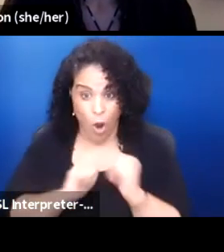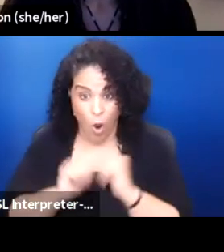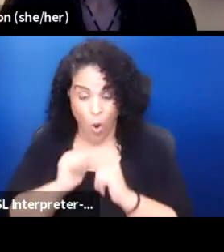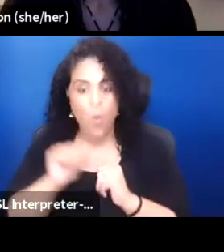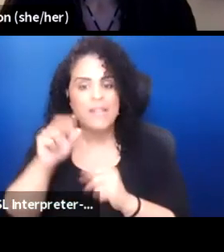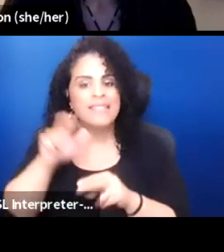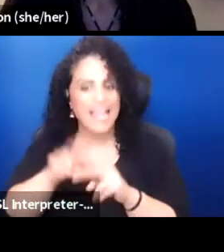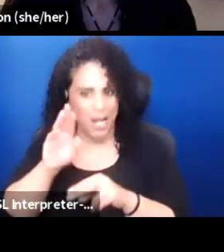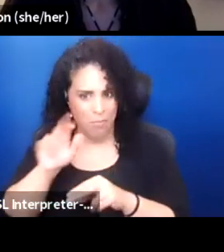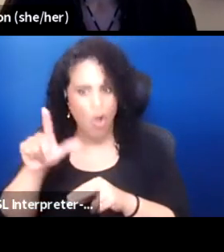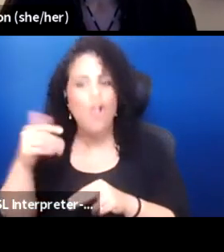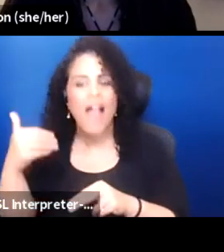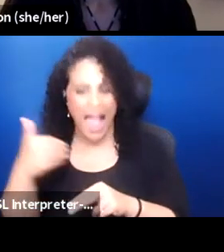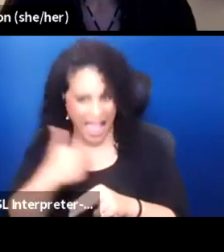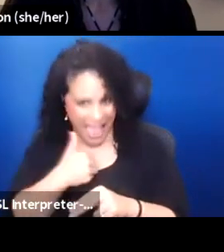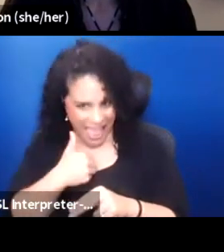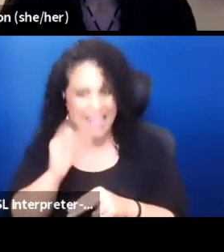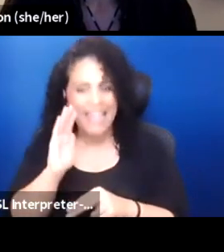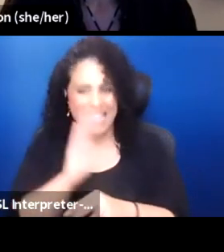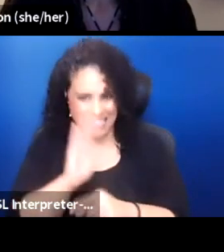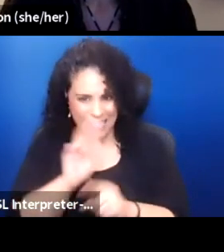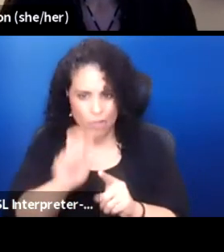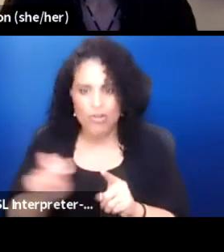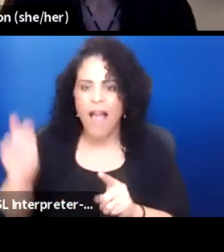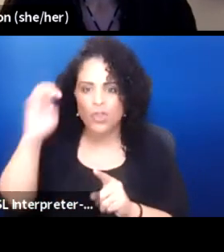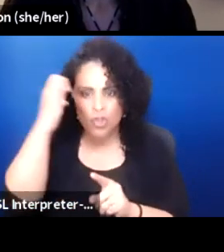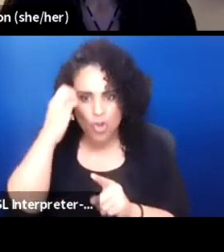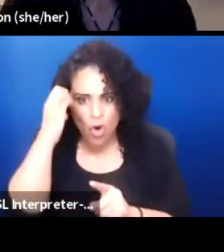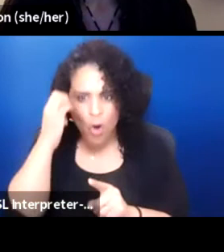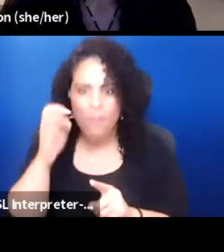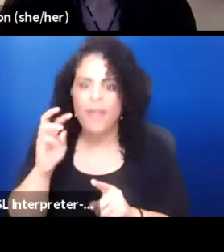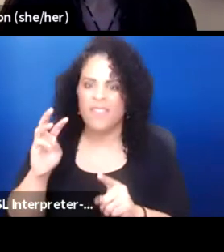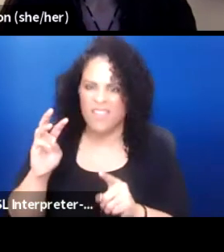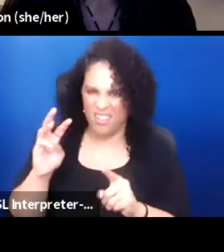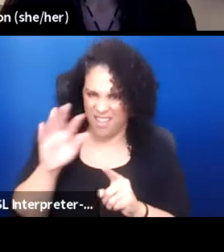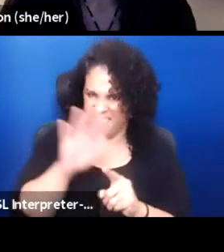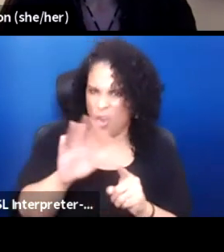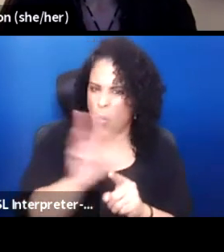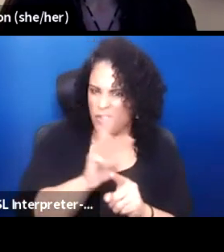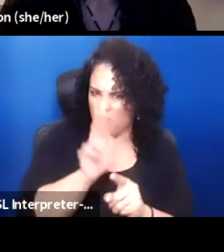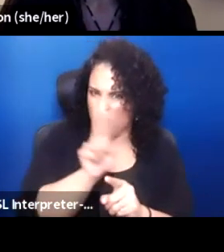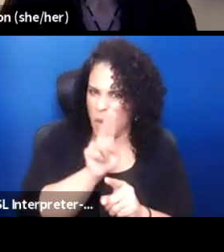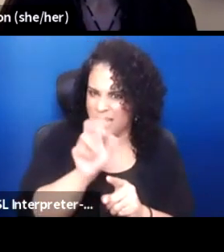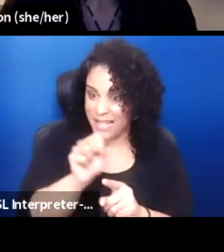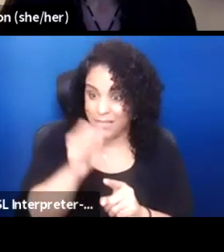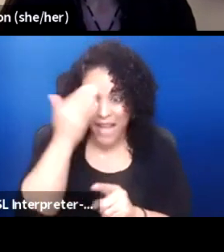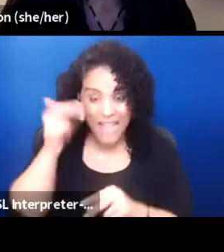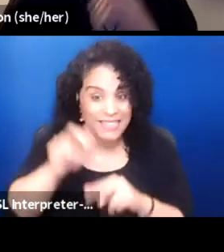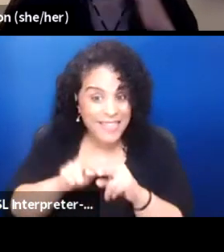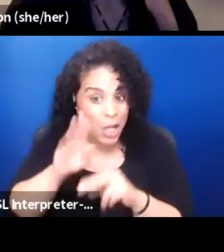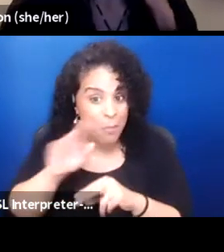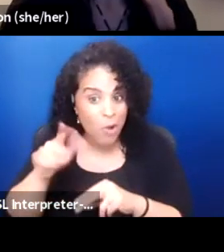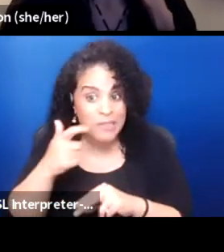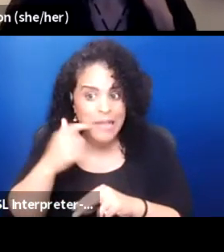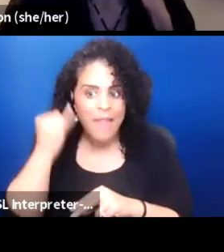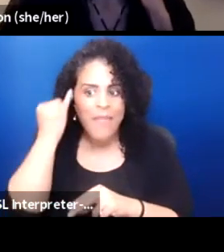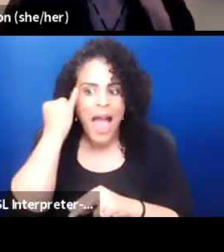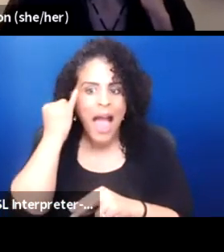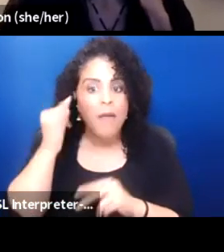and it traveled to Europe and around the United States to sold out audiences. Because Sitting Bull said that the ideal way